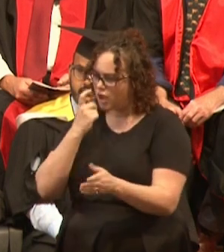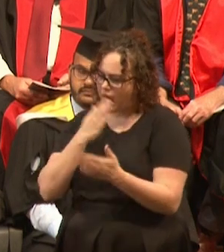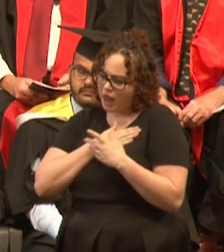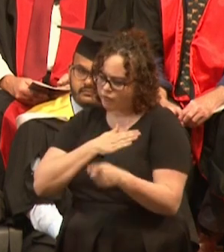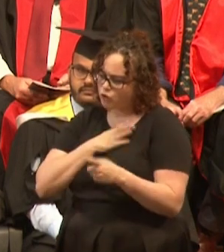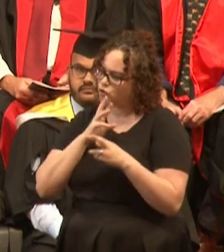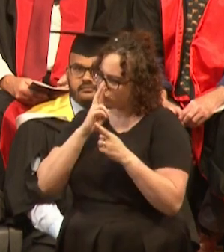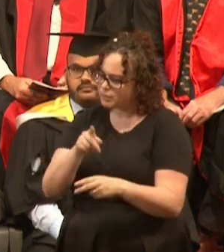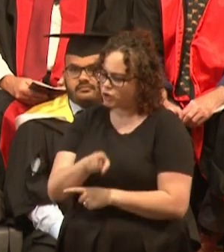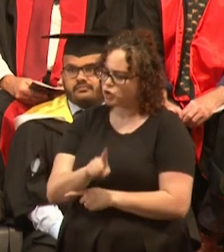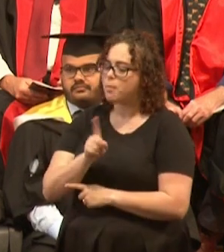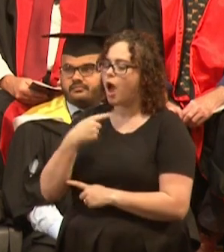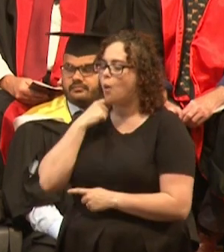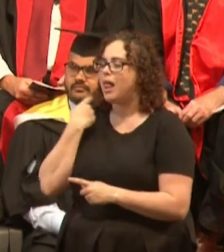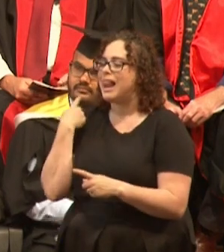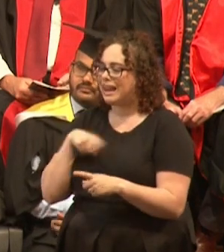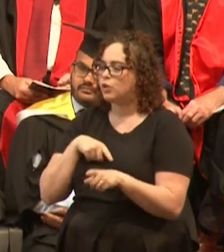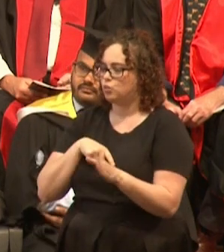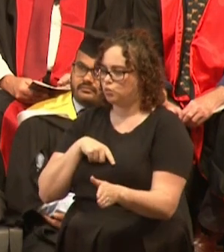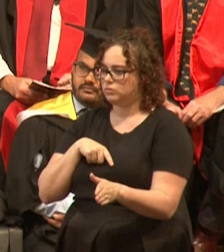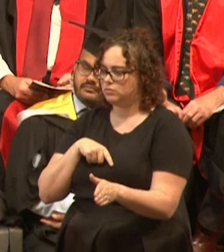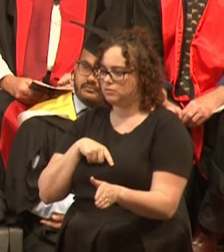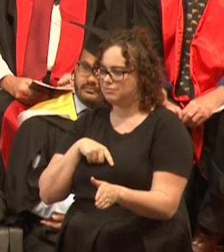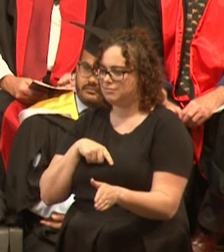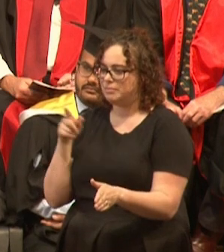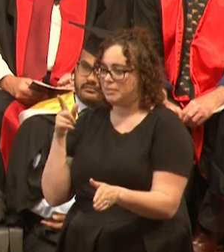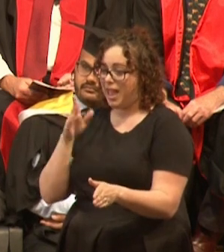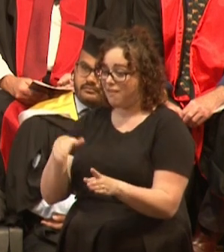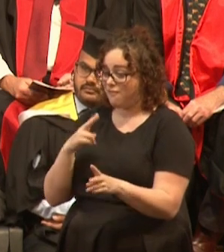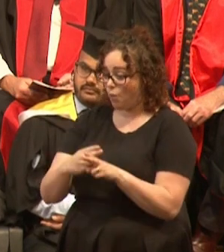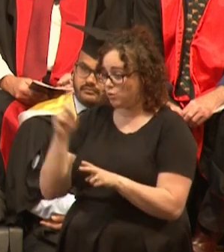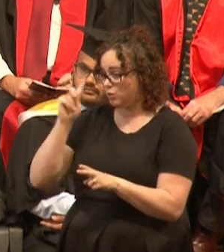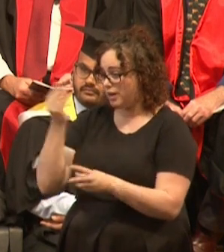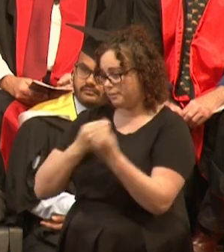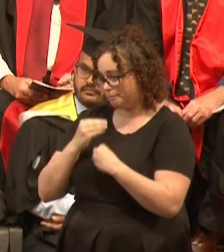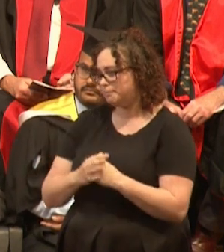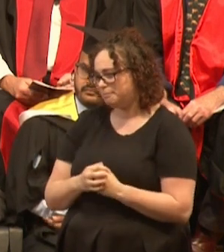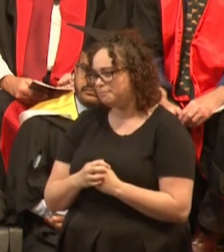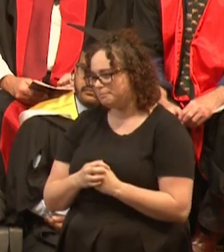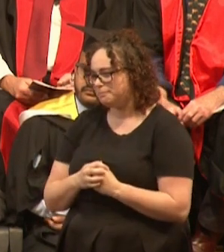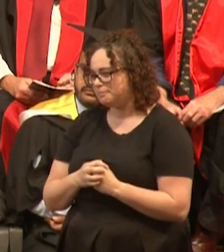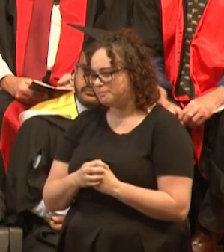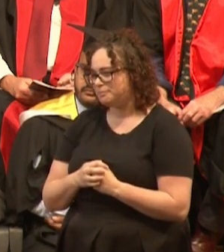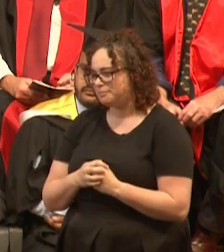"But I will kill you dead before this day ends." Now, I don't like killing fish,